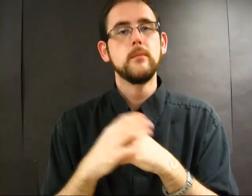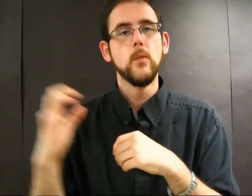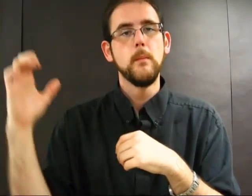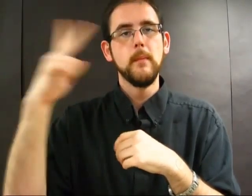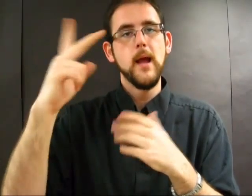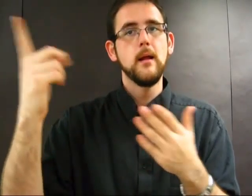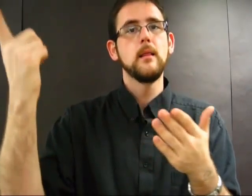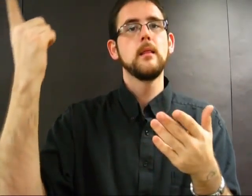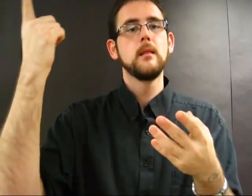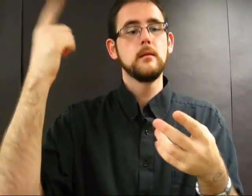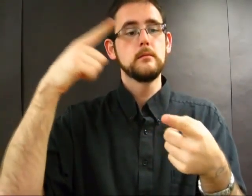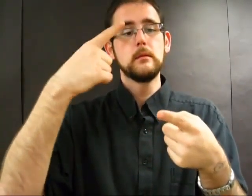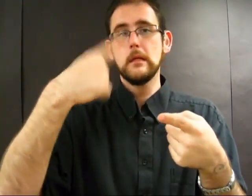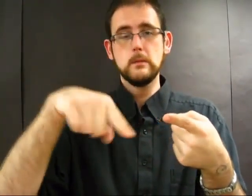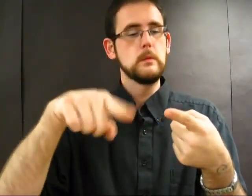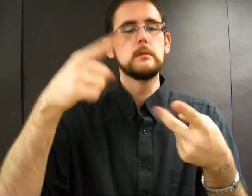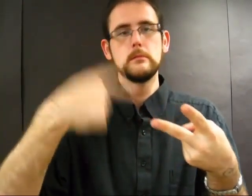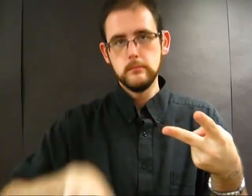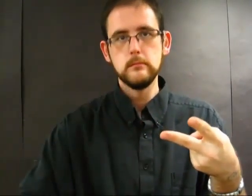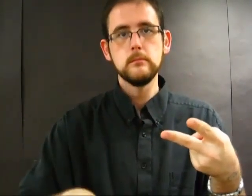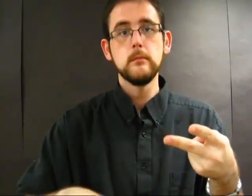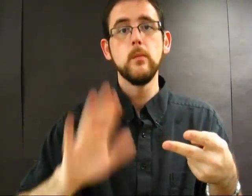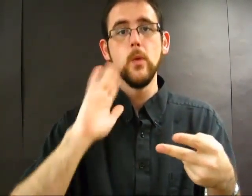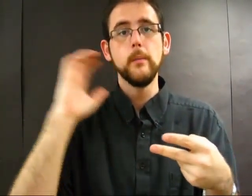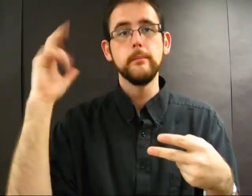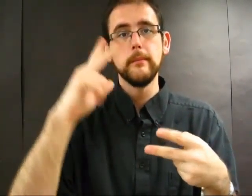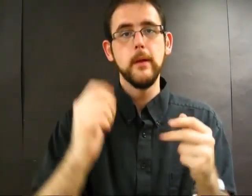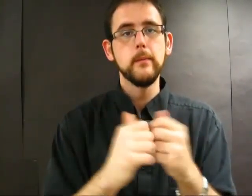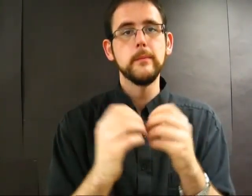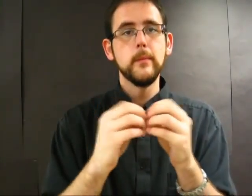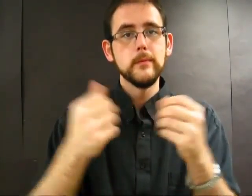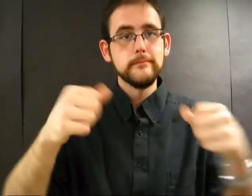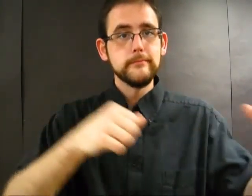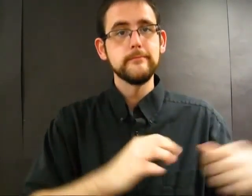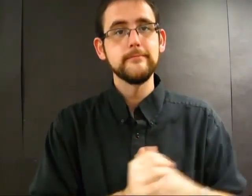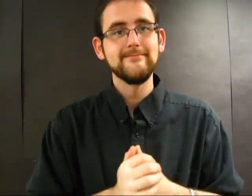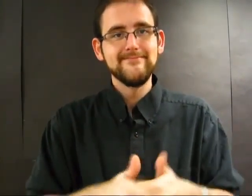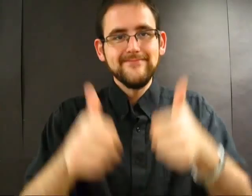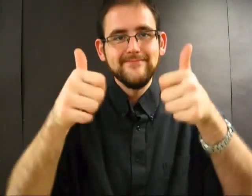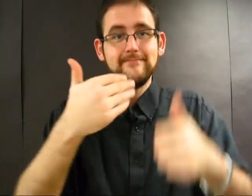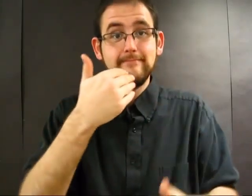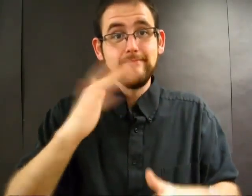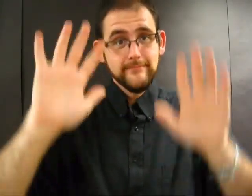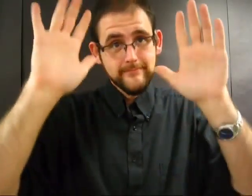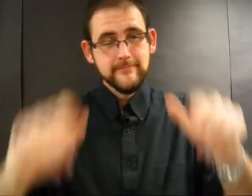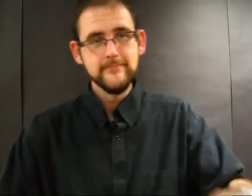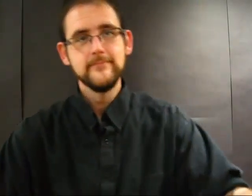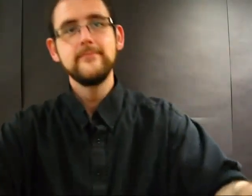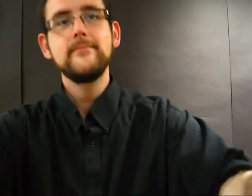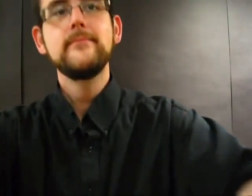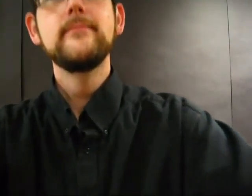We'll be back on the following week with more. Thanks again!